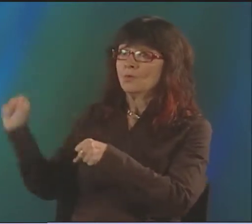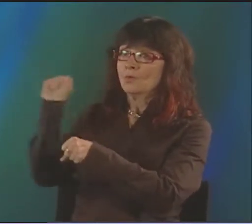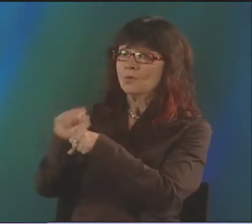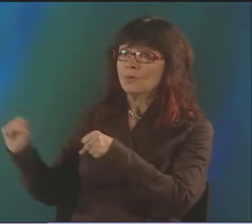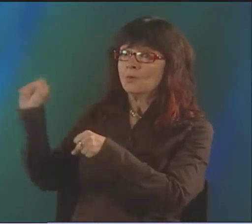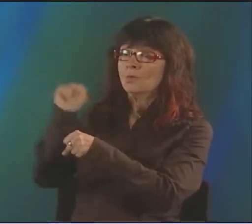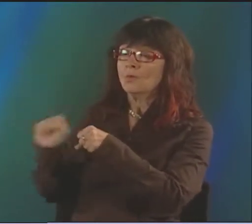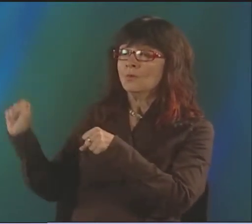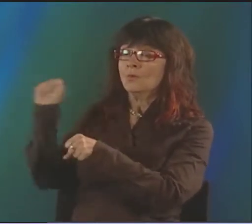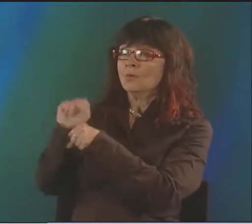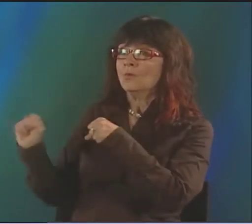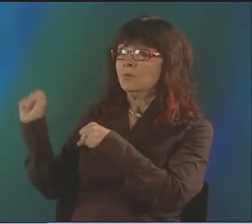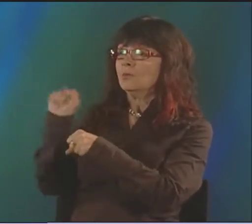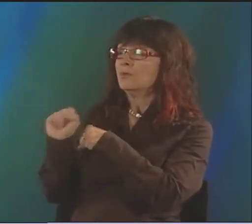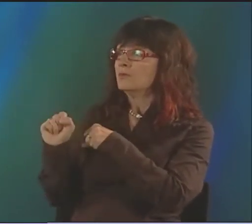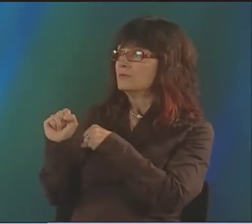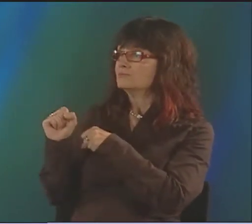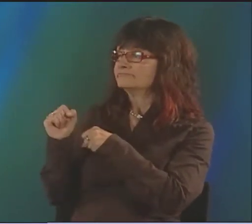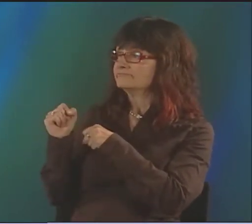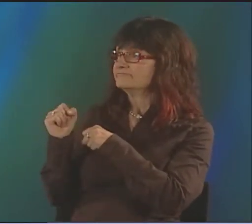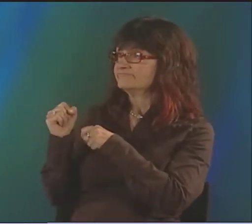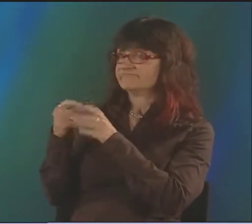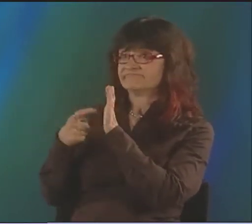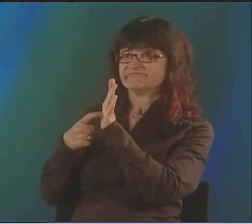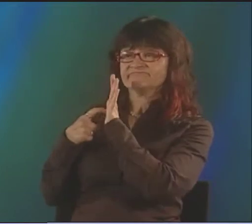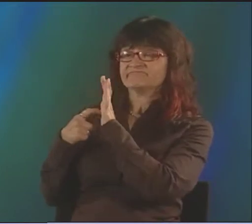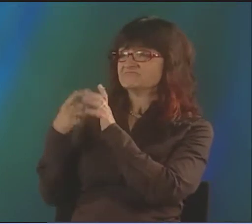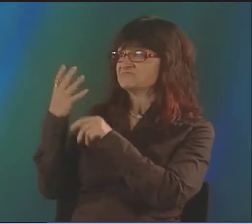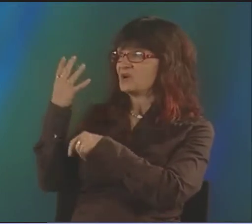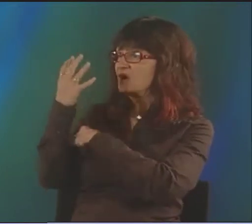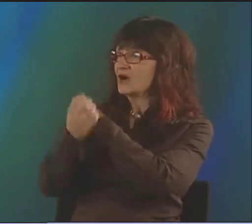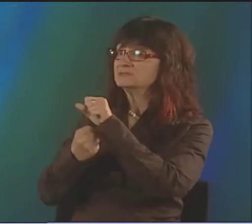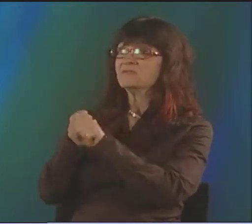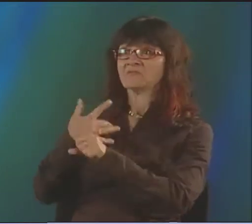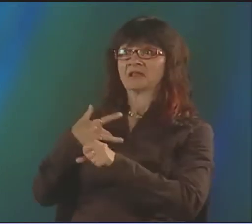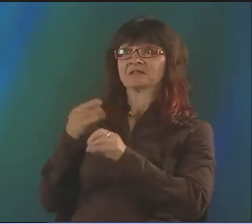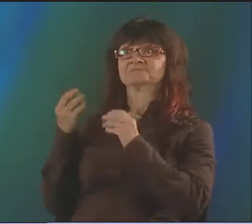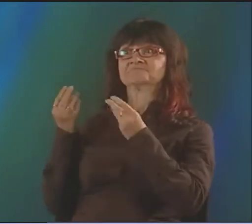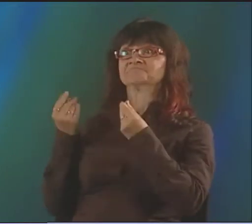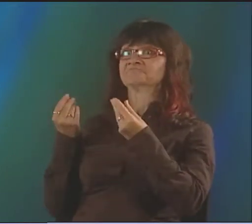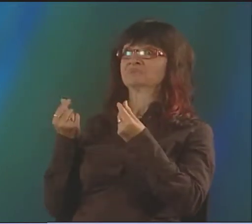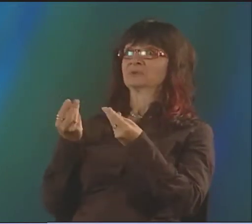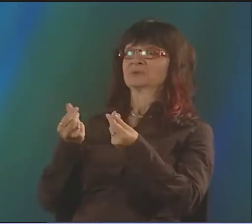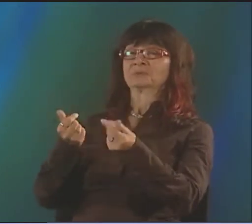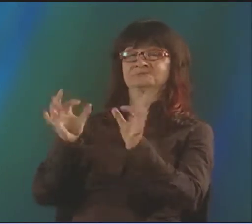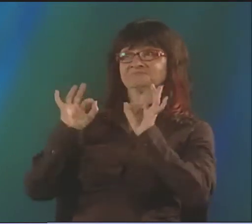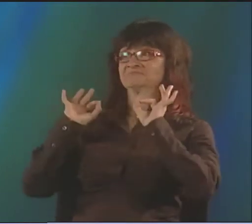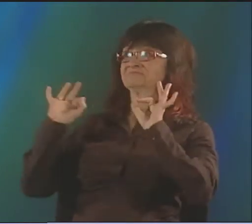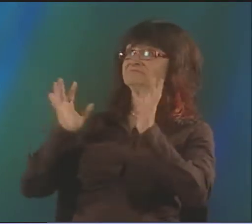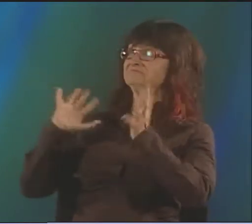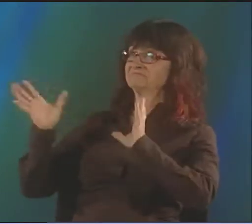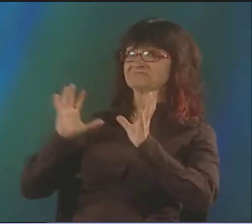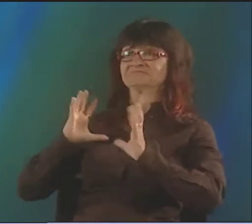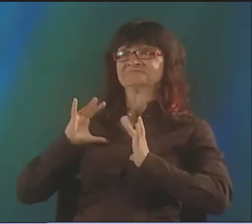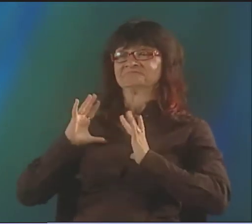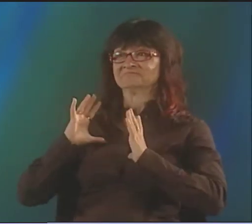TOOK A LOT OF WORK TO RAMP UP. TOOK PROBABLY AROUND 4 YEARS UNTIL THE QUALITY OF MY SIGNING WAS SUCH